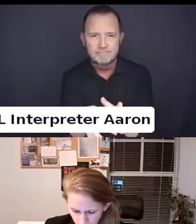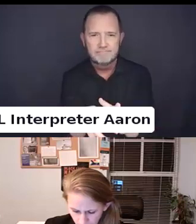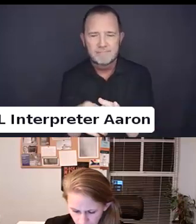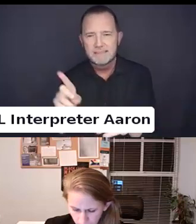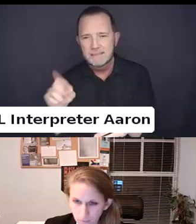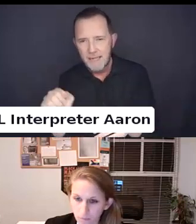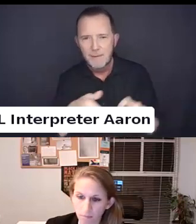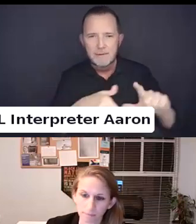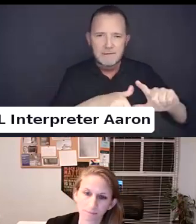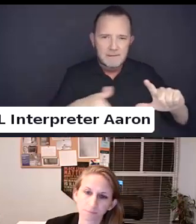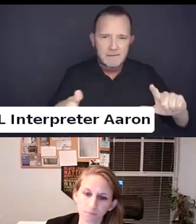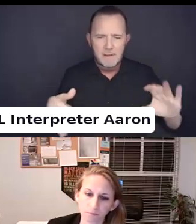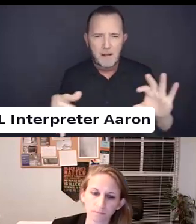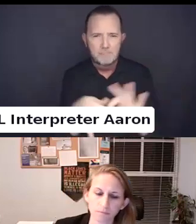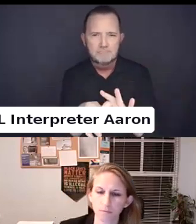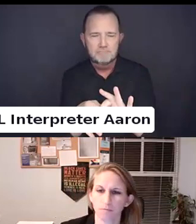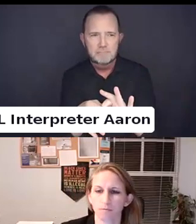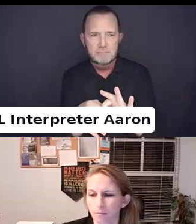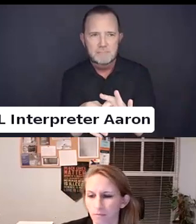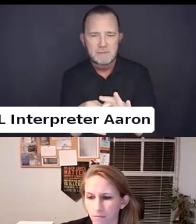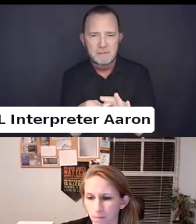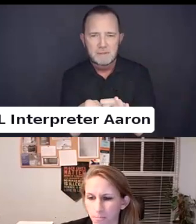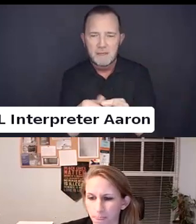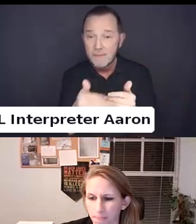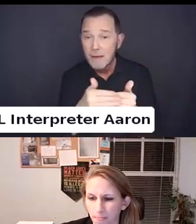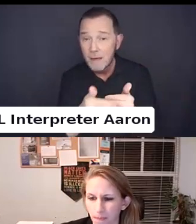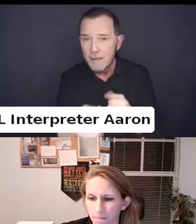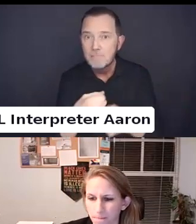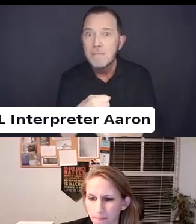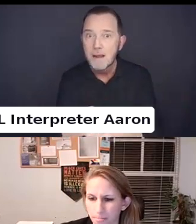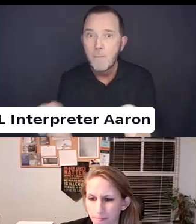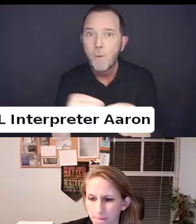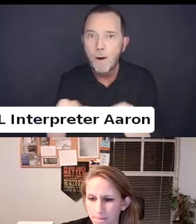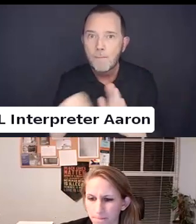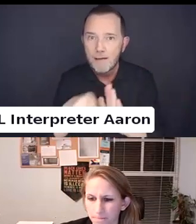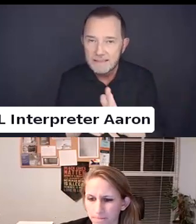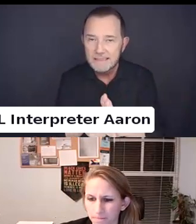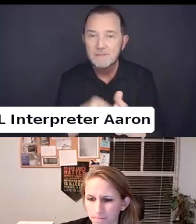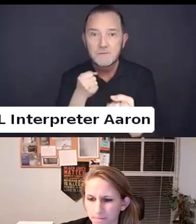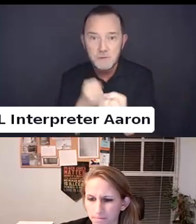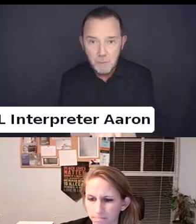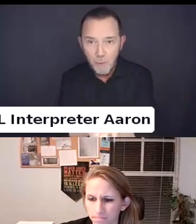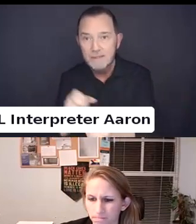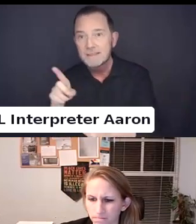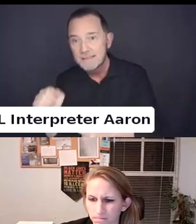Create those policies that are affirmative of both disability and/or EQ identities?